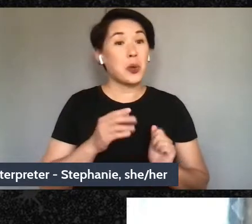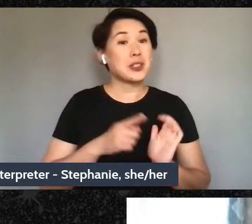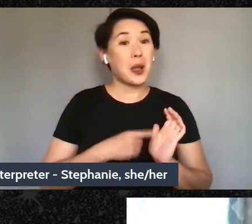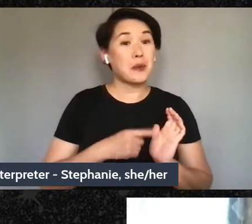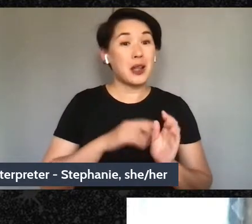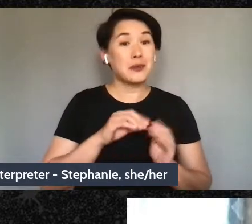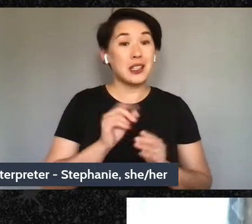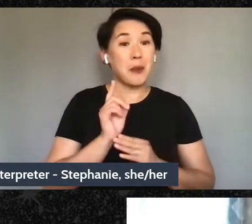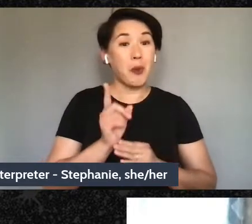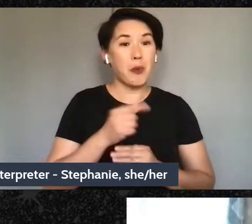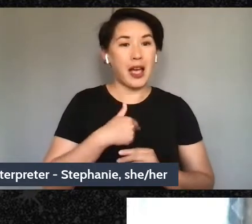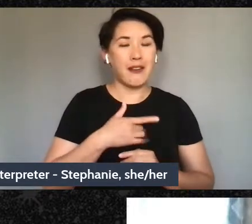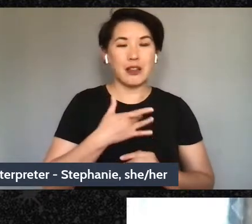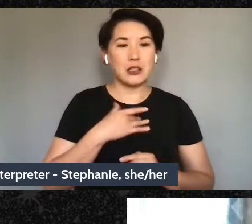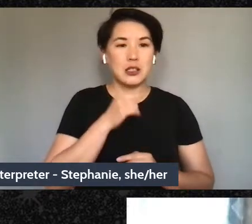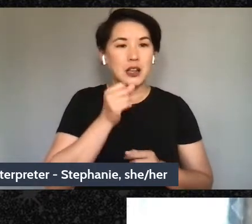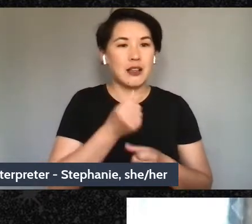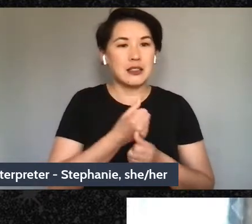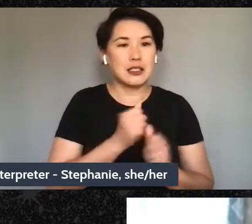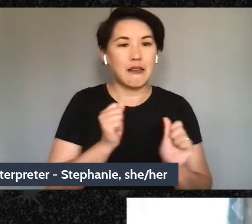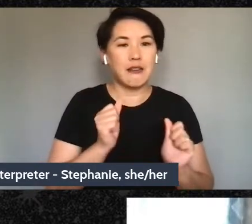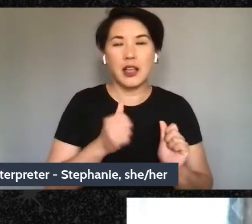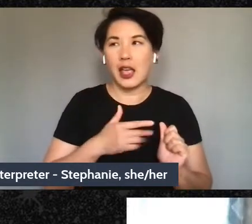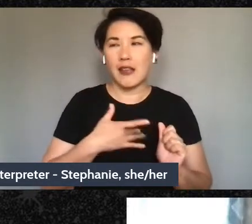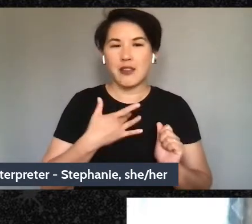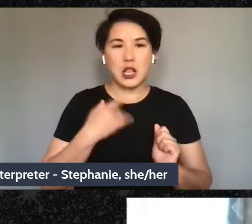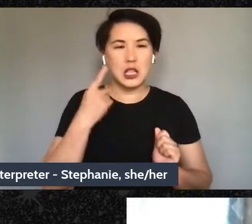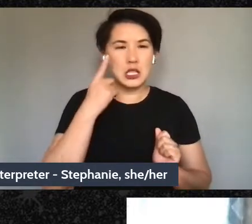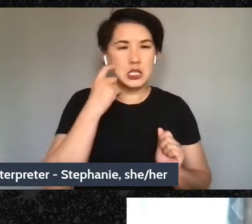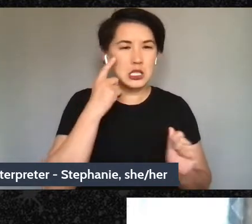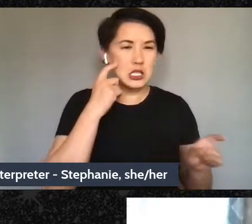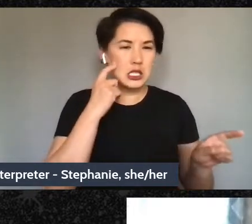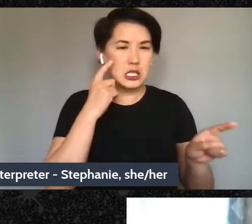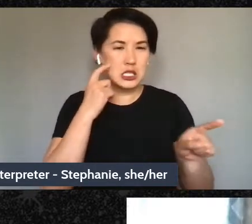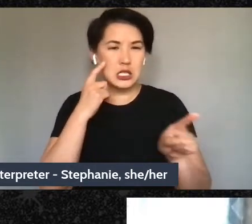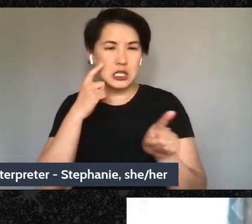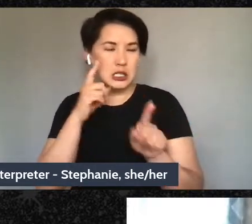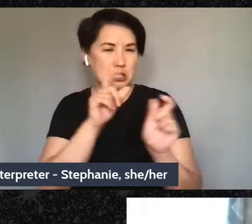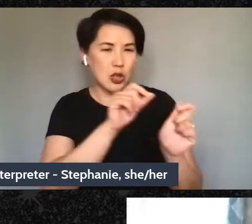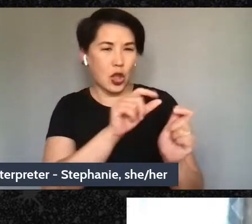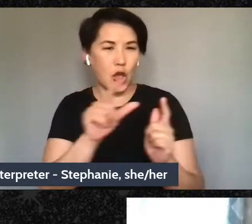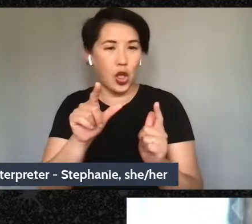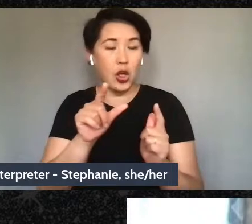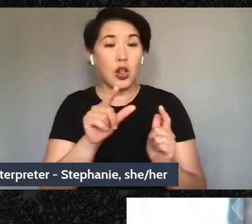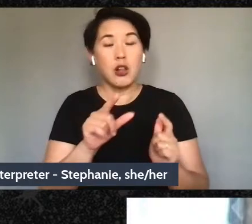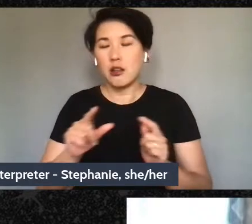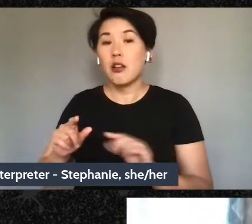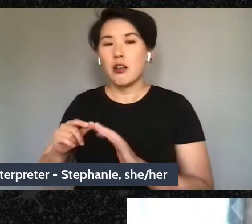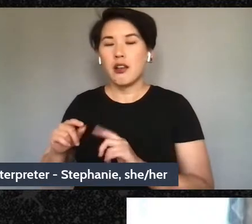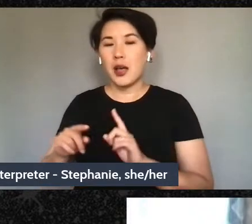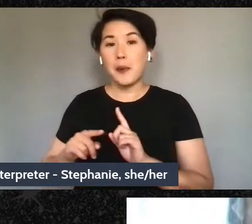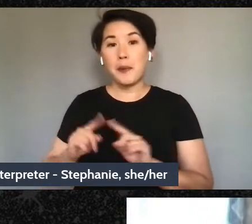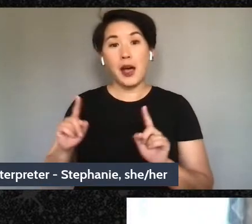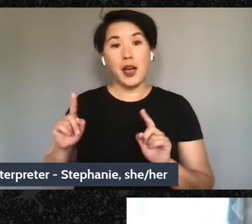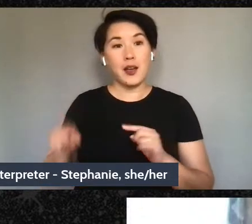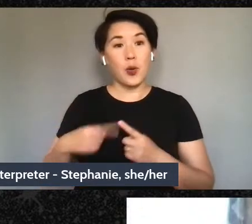where I feel like everyone is not to be trusted, I know that in my state where I love myself and care